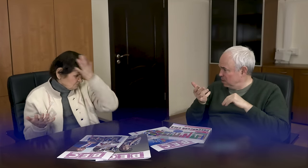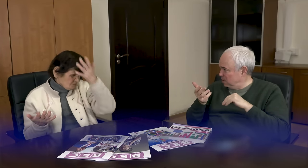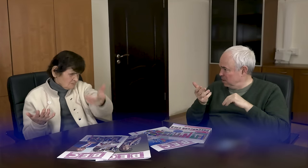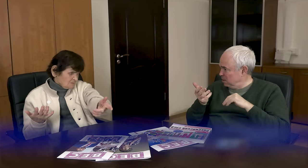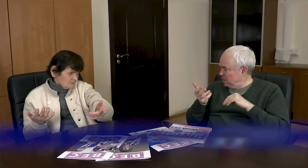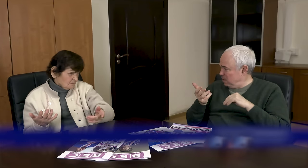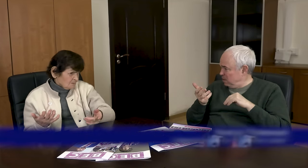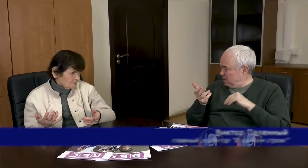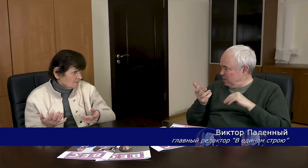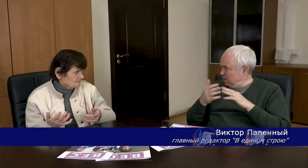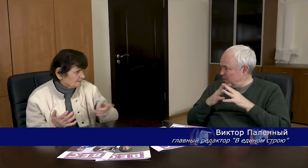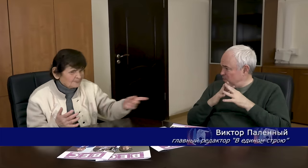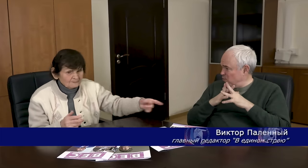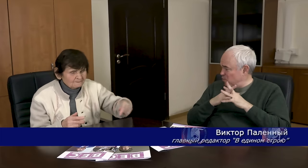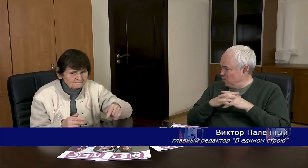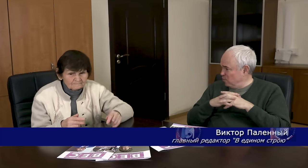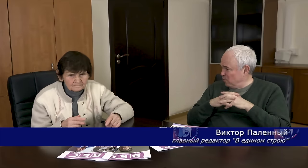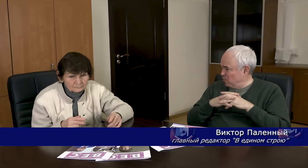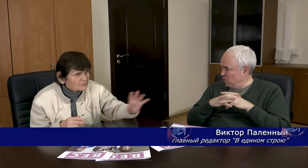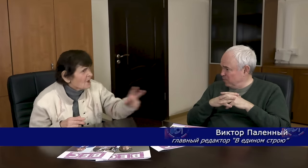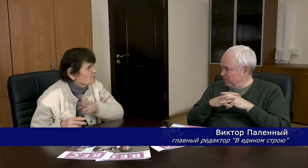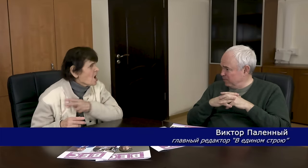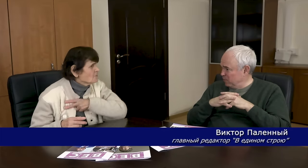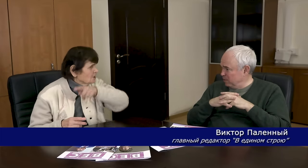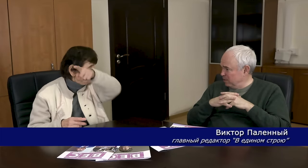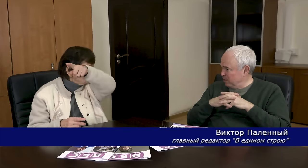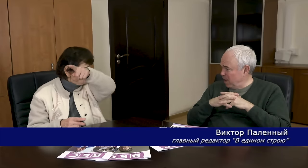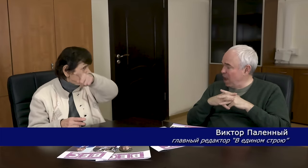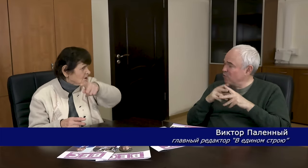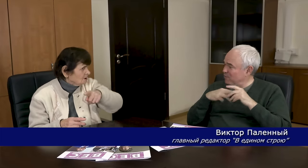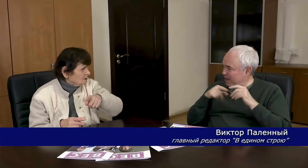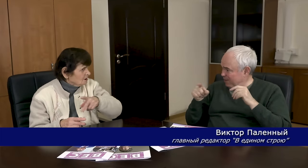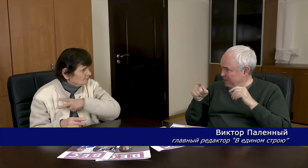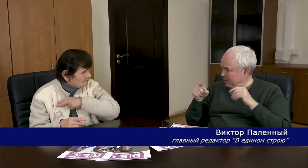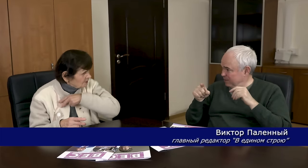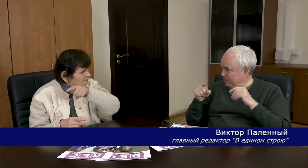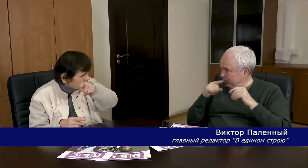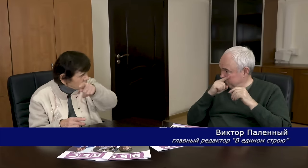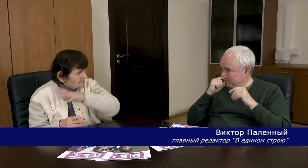He has nothing to do with it. This is the chairman from Perm - he should have.